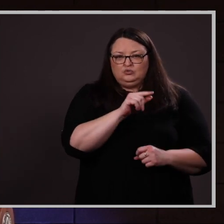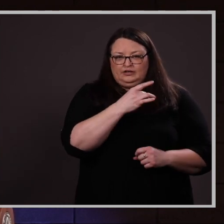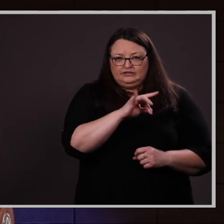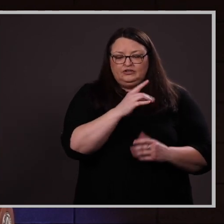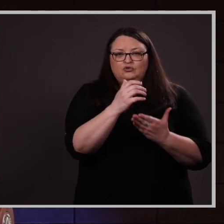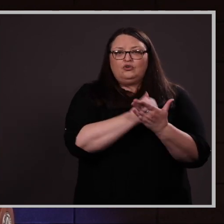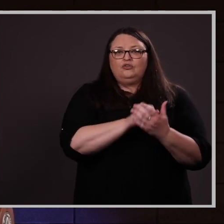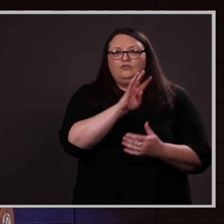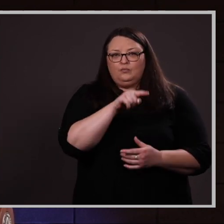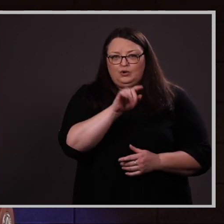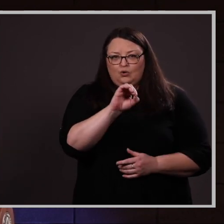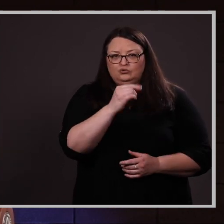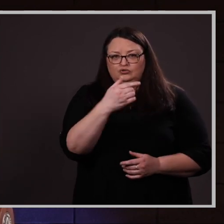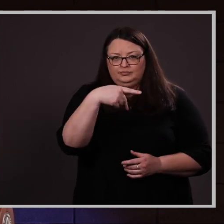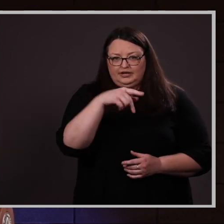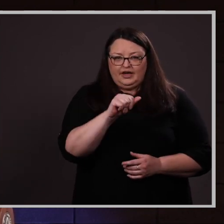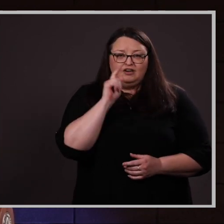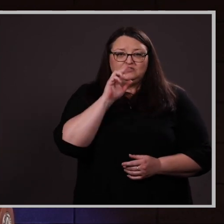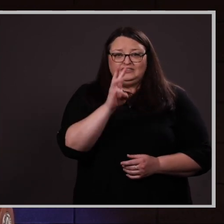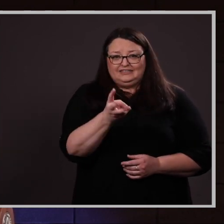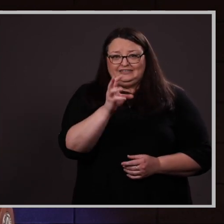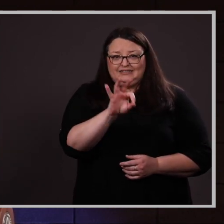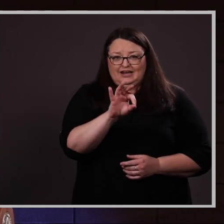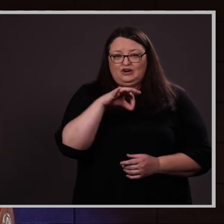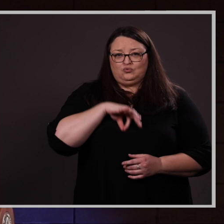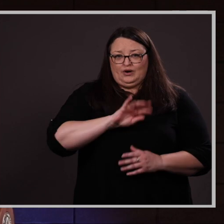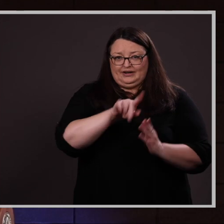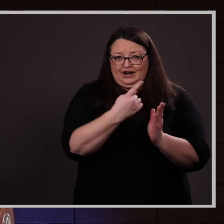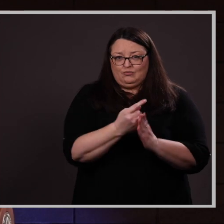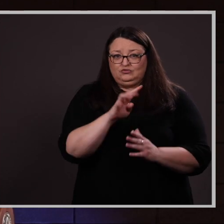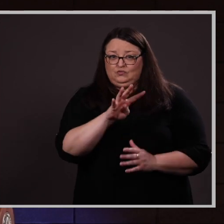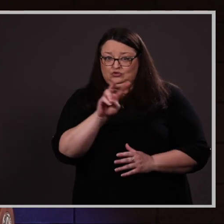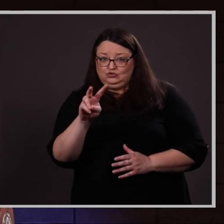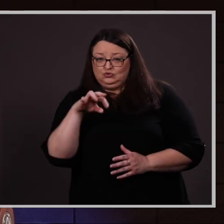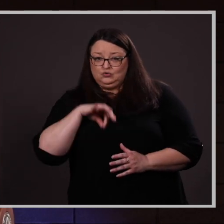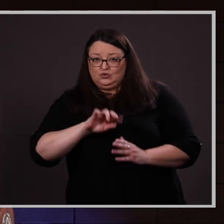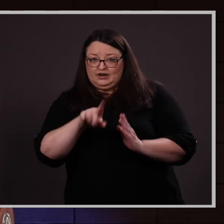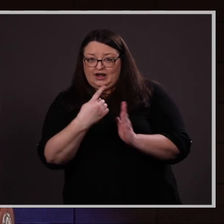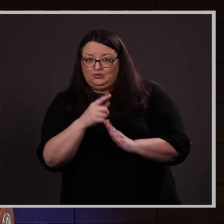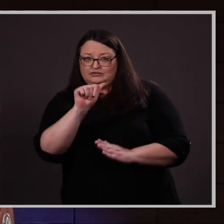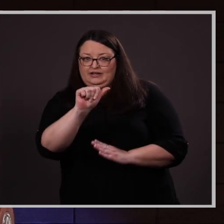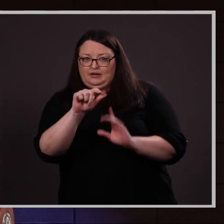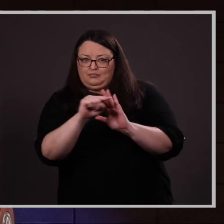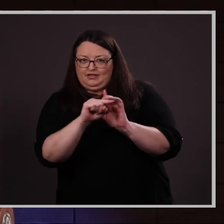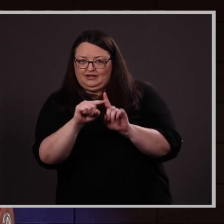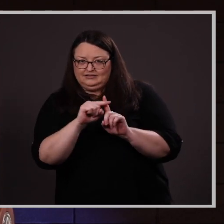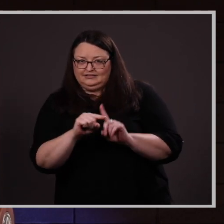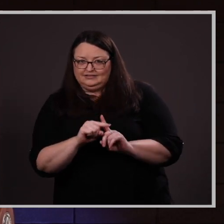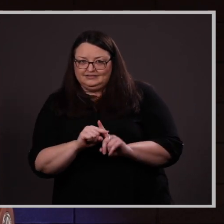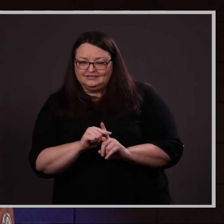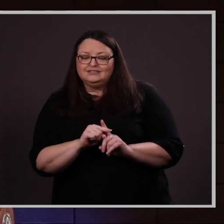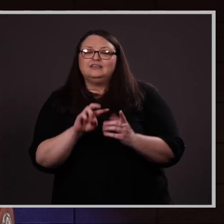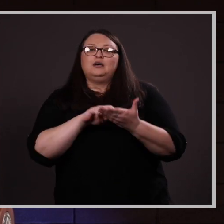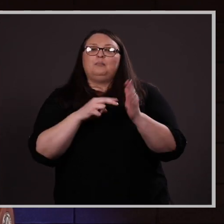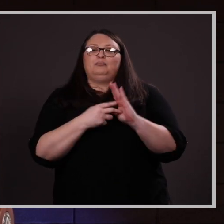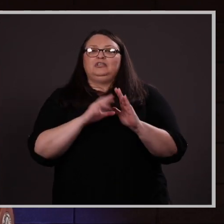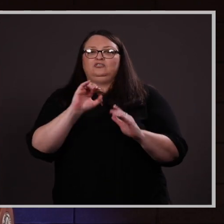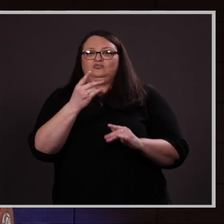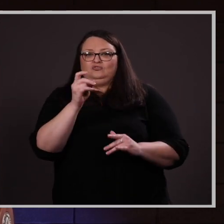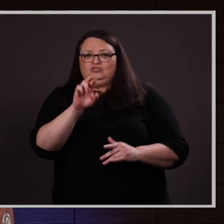GPA for 69 credit hours, 42 of which were A+, putting her on the Chancellor’s list